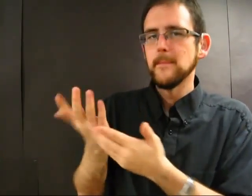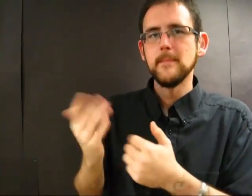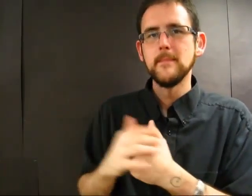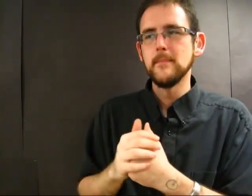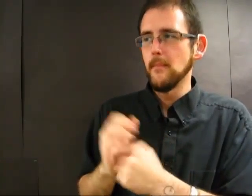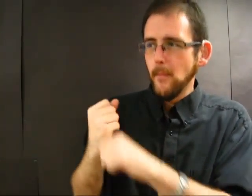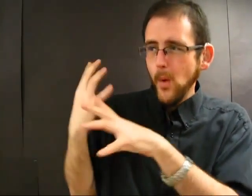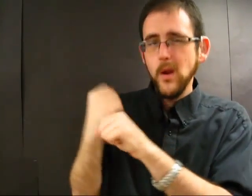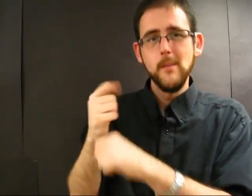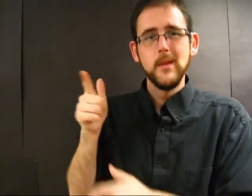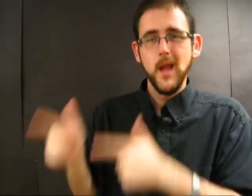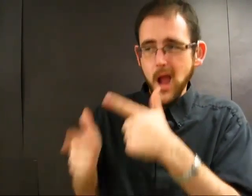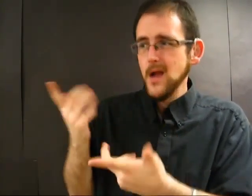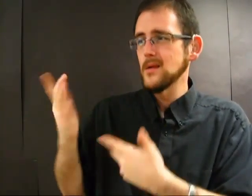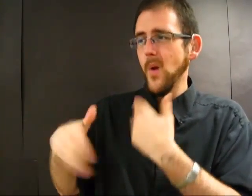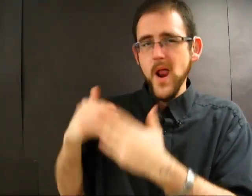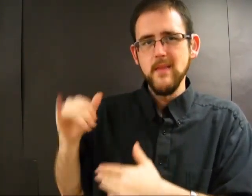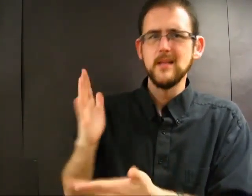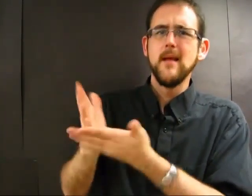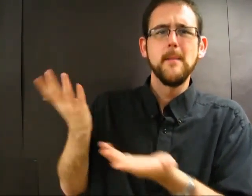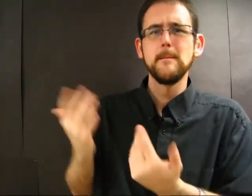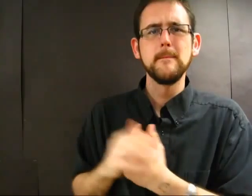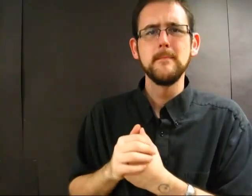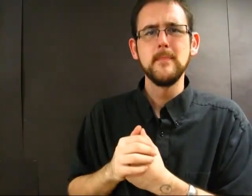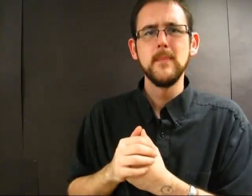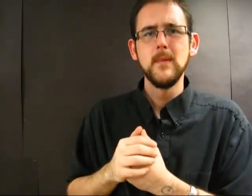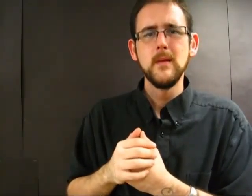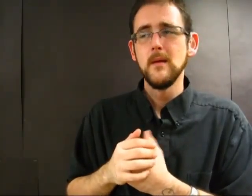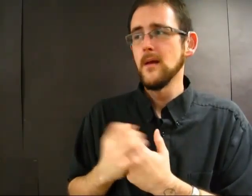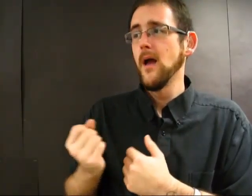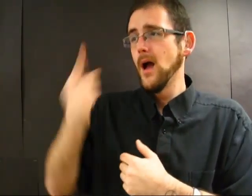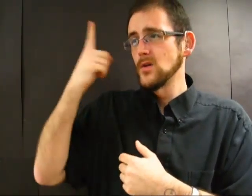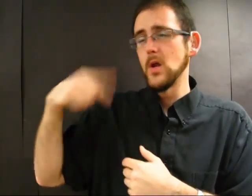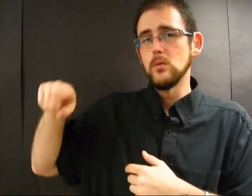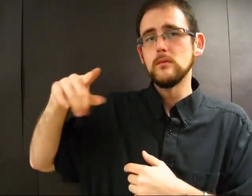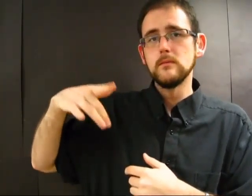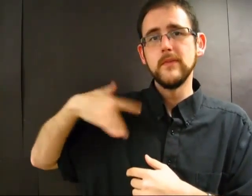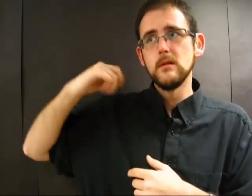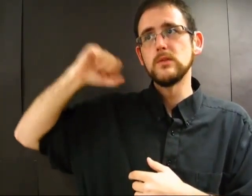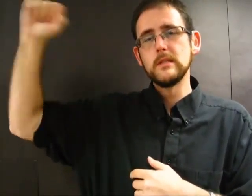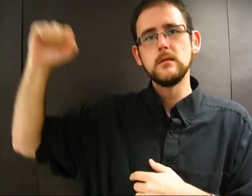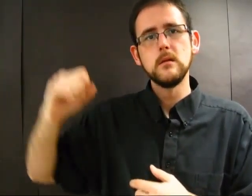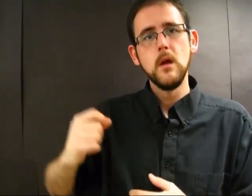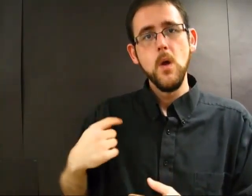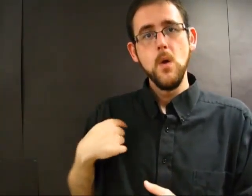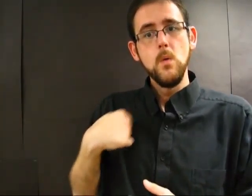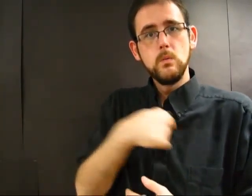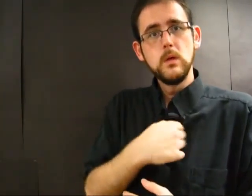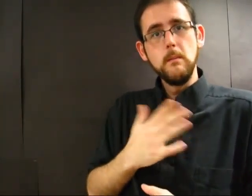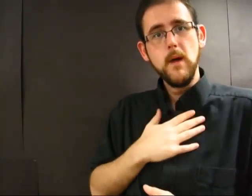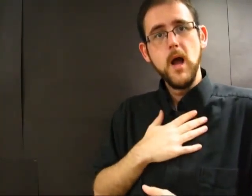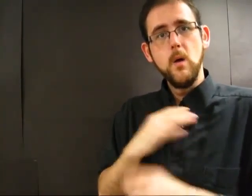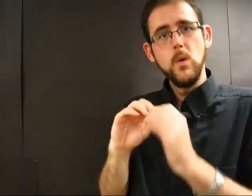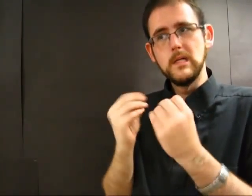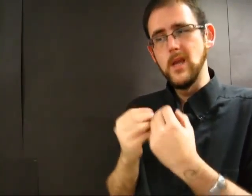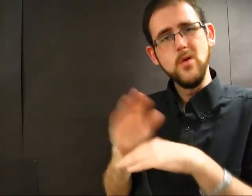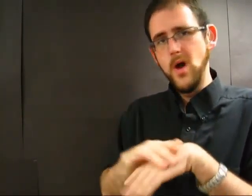blowing up buildings and killing people. She tells him that their organizations are on